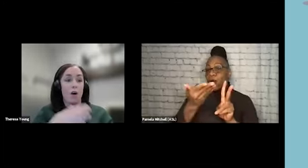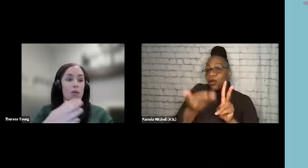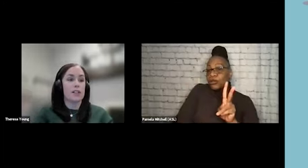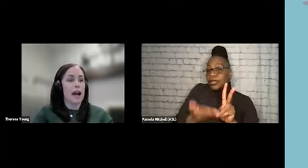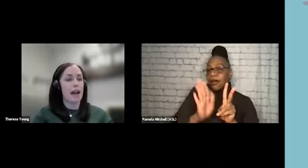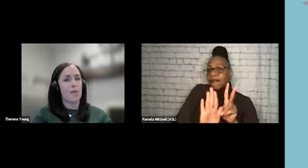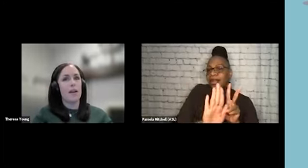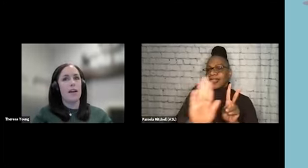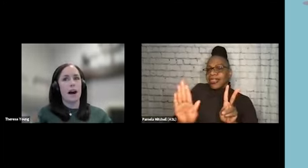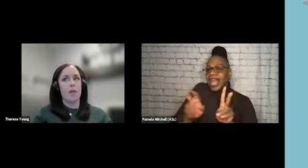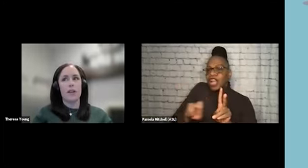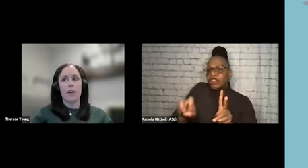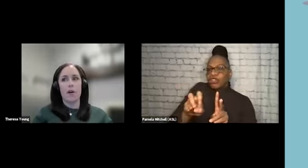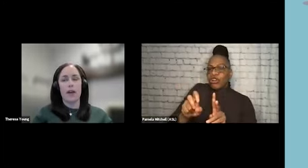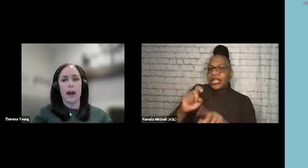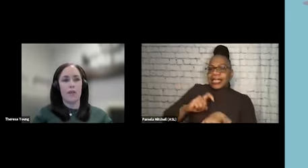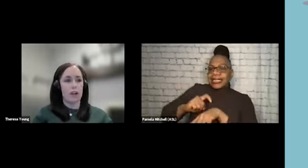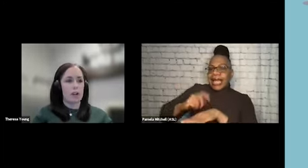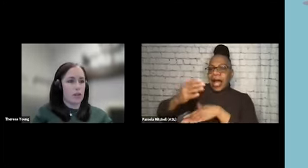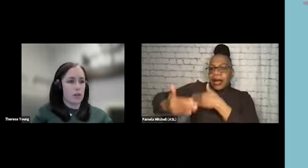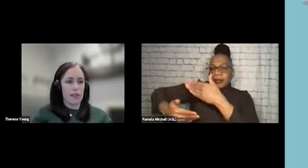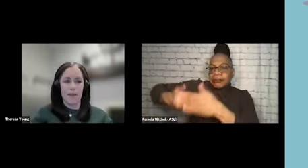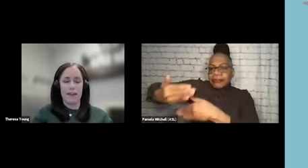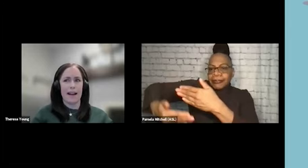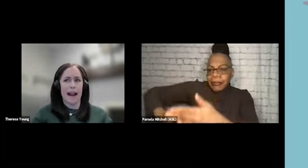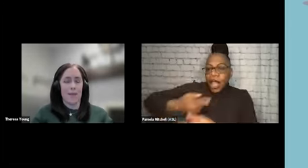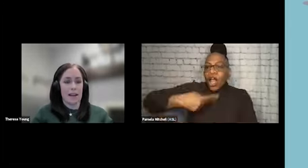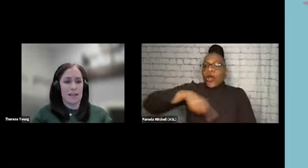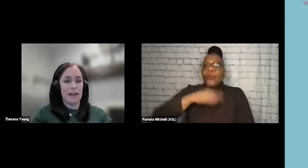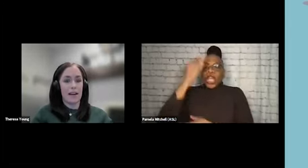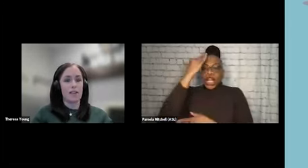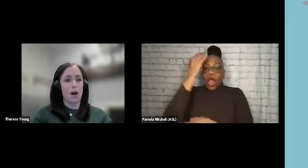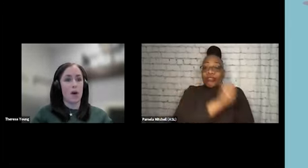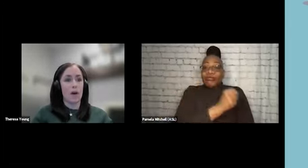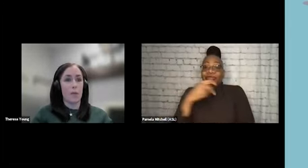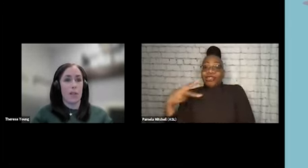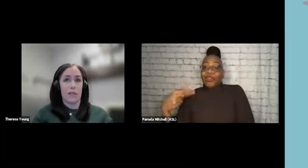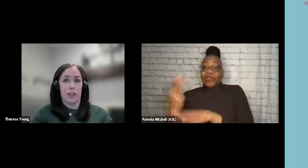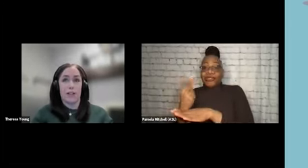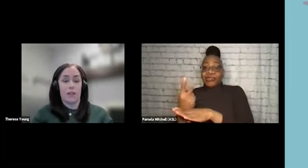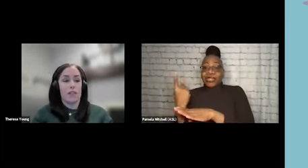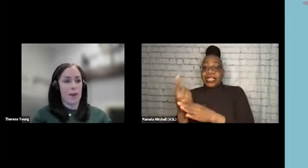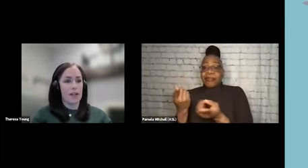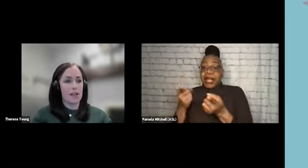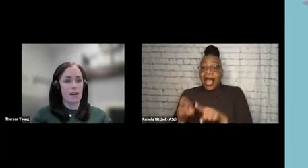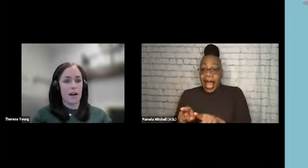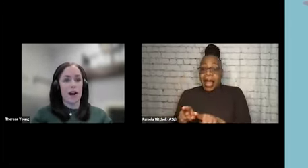like, over time. We know that return to use is something that happens. And so when return to use happens,